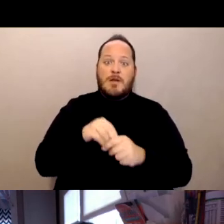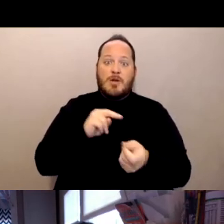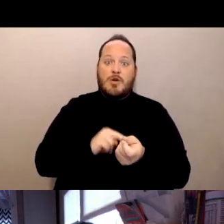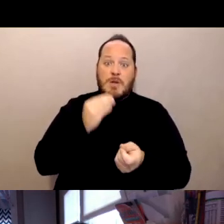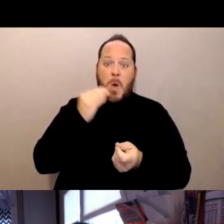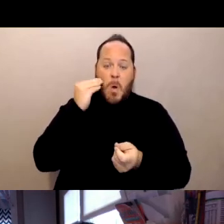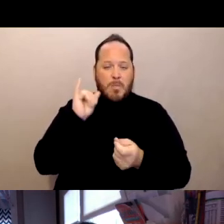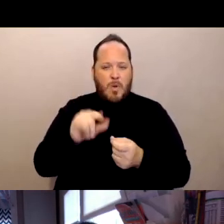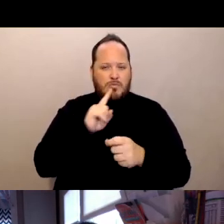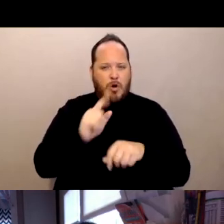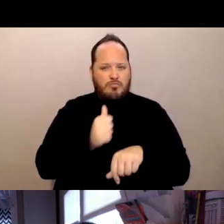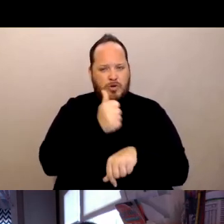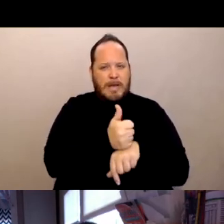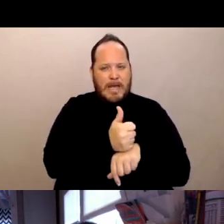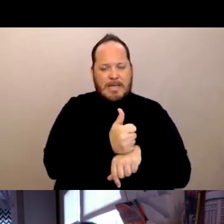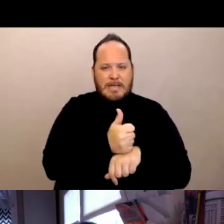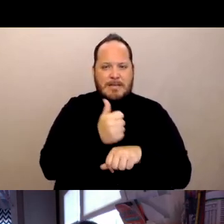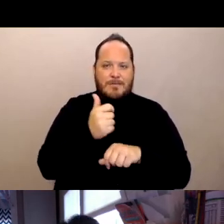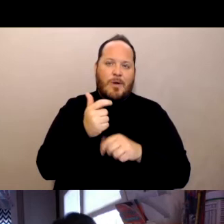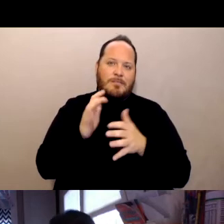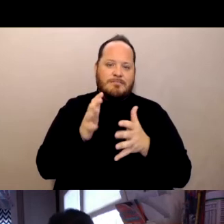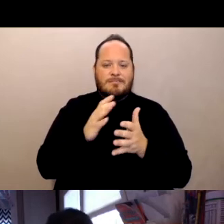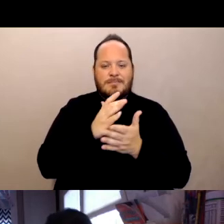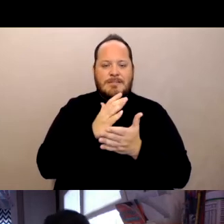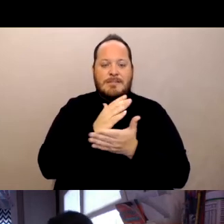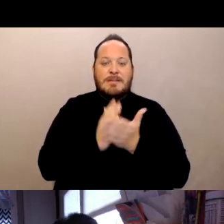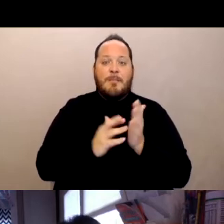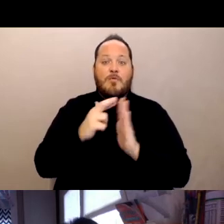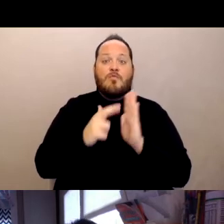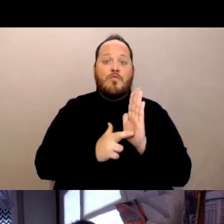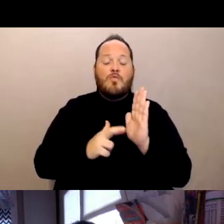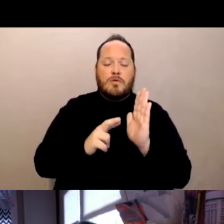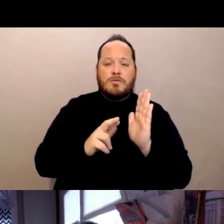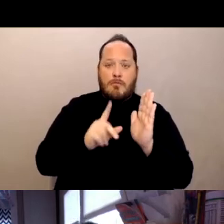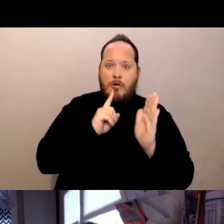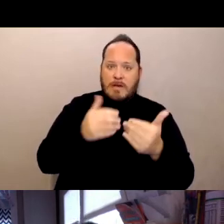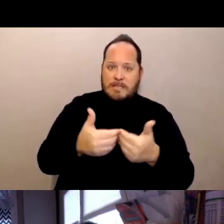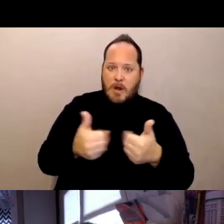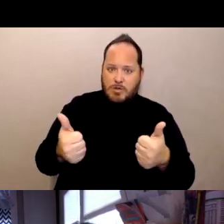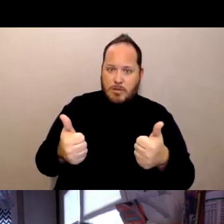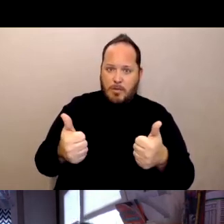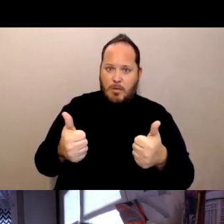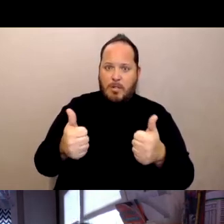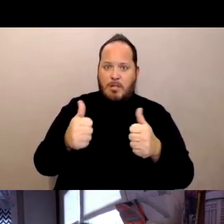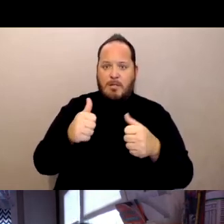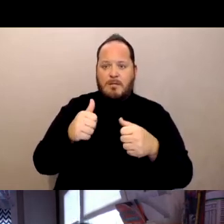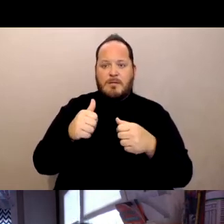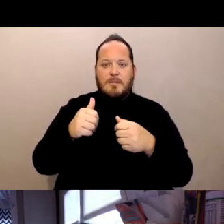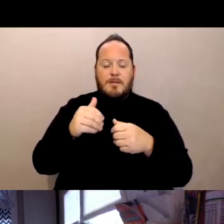or well some of the rules are distinguishable in terms of their application, by the vaccination rates